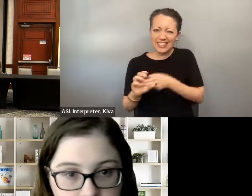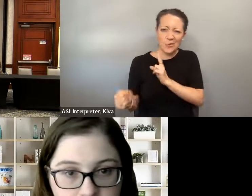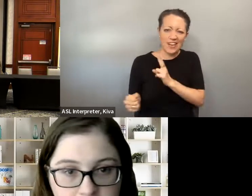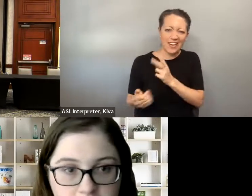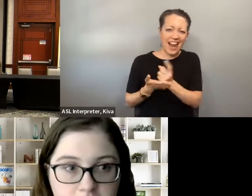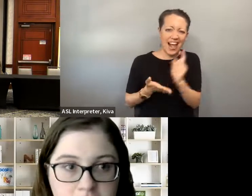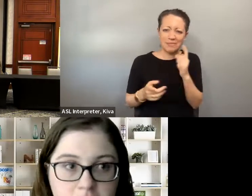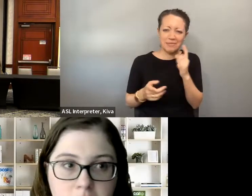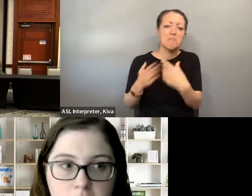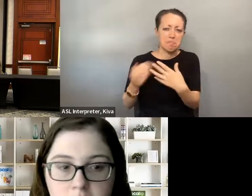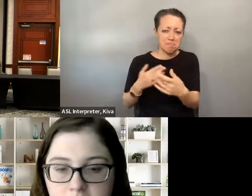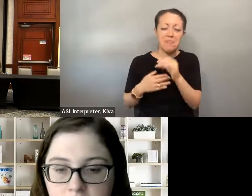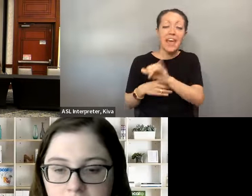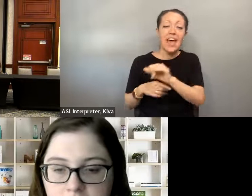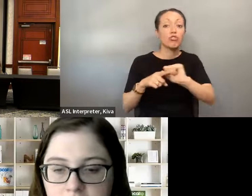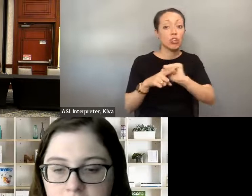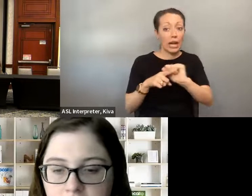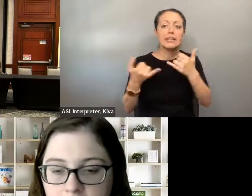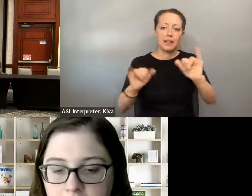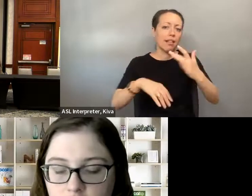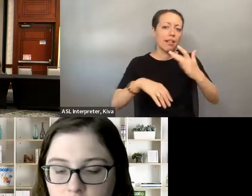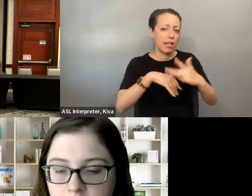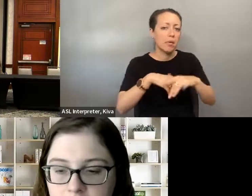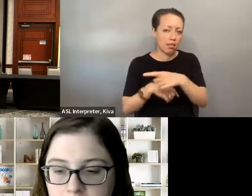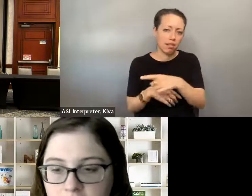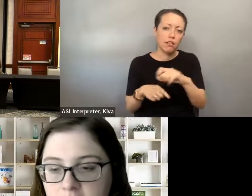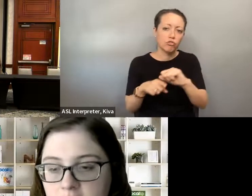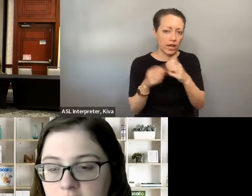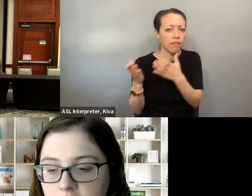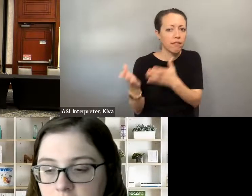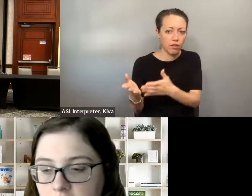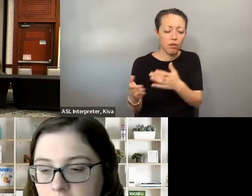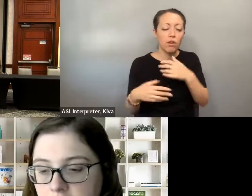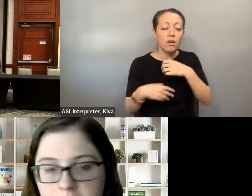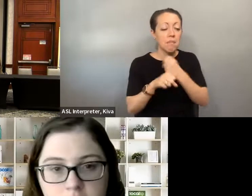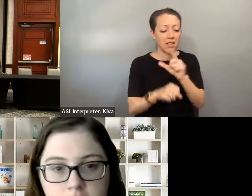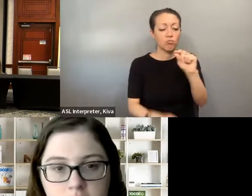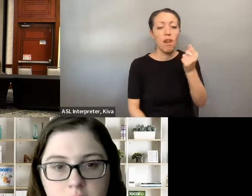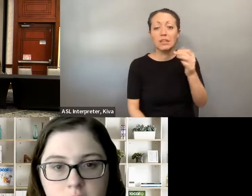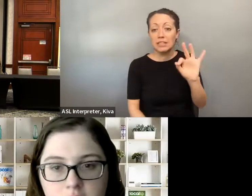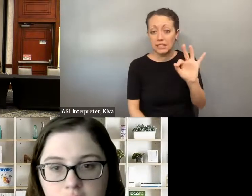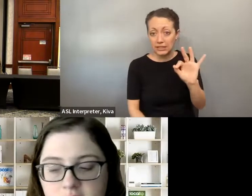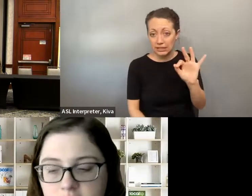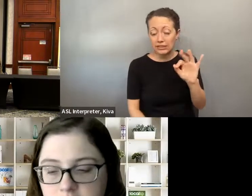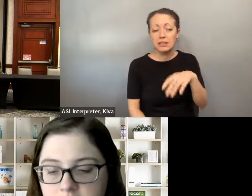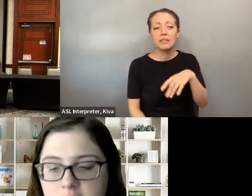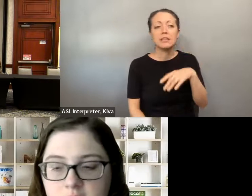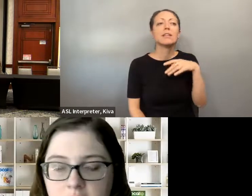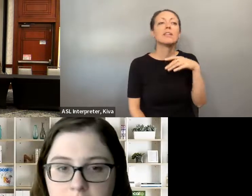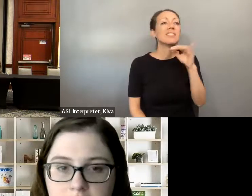yes, so I co-created elevate campaign training for people with disabilities at the National Council on Independent Living, which I recently left actually last week. independent living when I recently left actually last